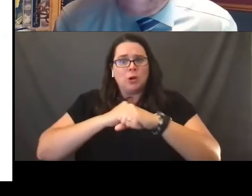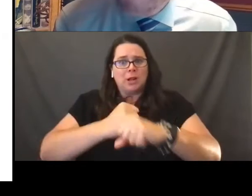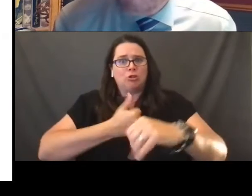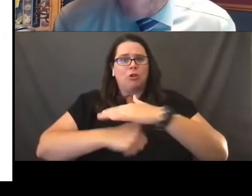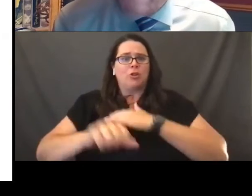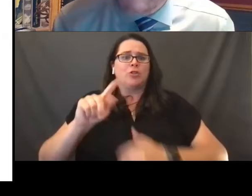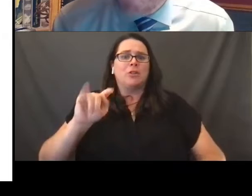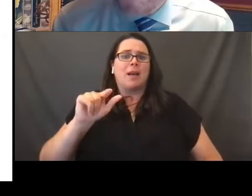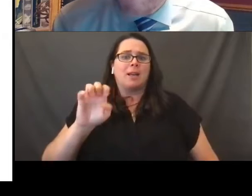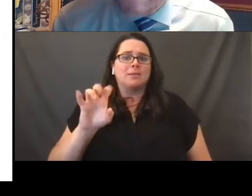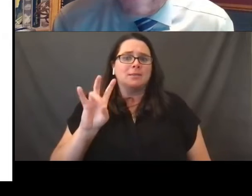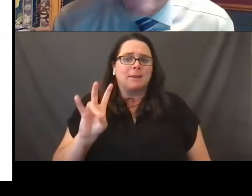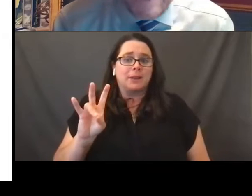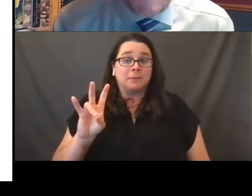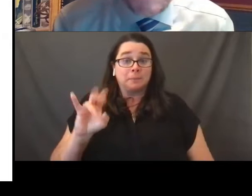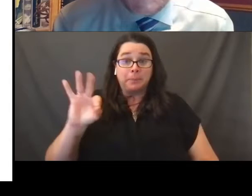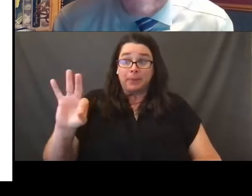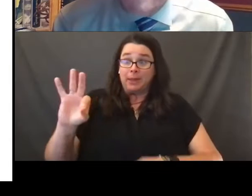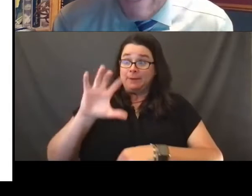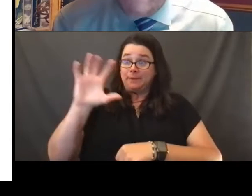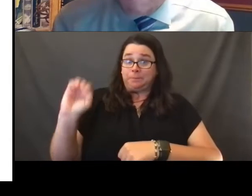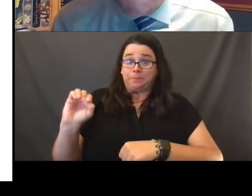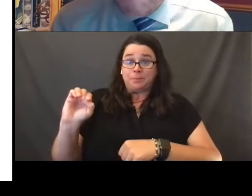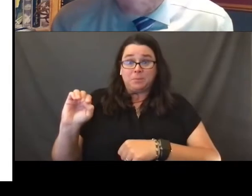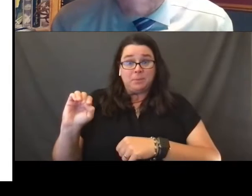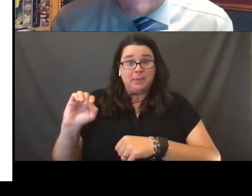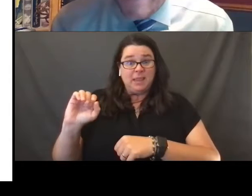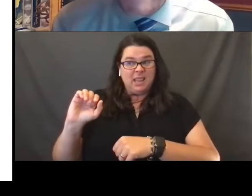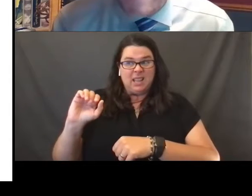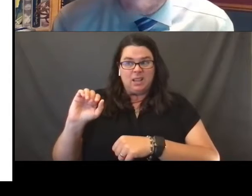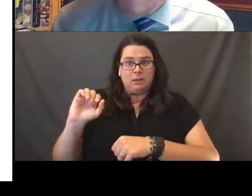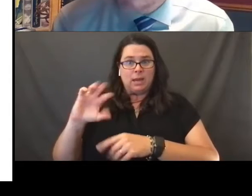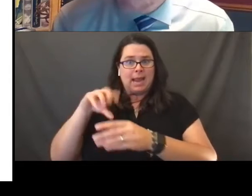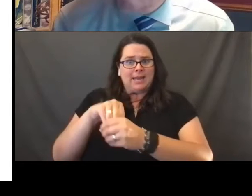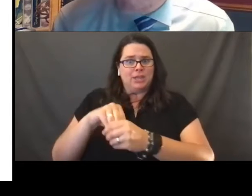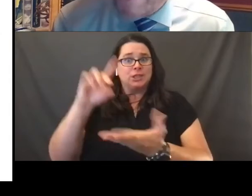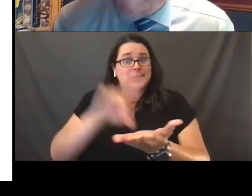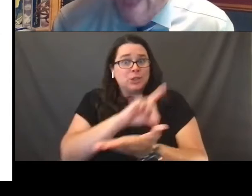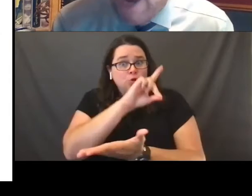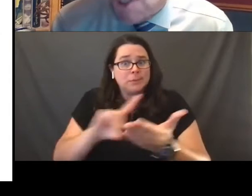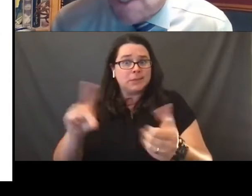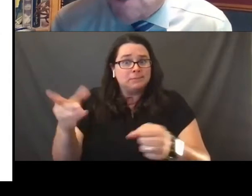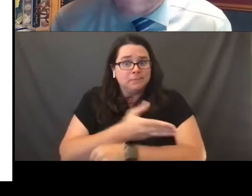And if in fact an employer engages in discriminatory conduct, you have a right of action.